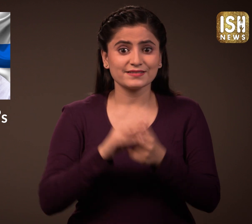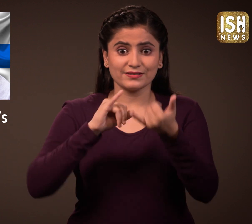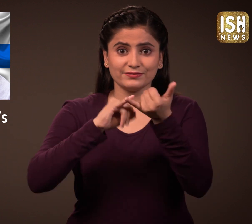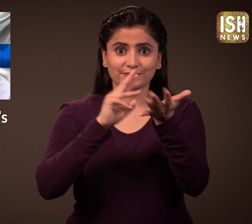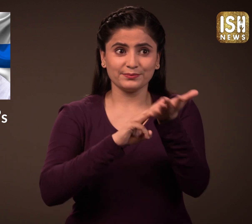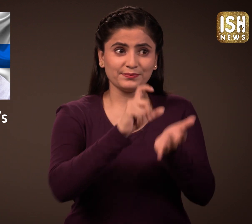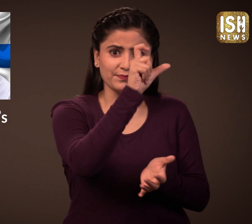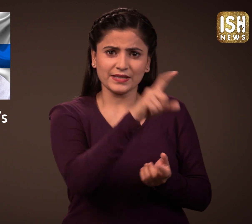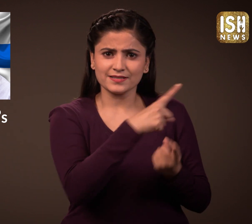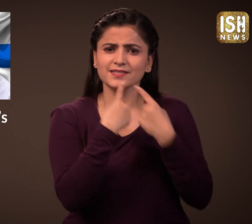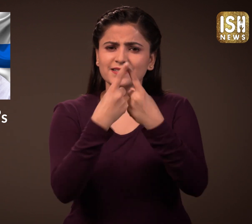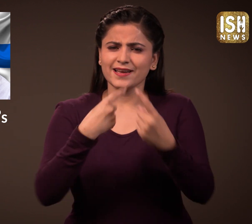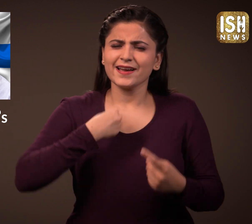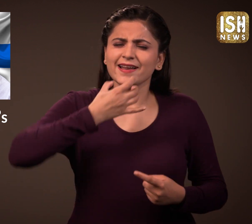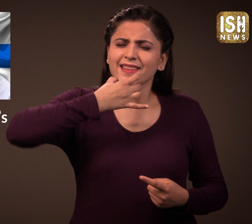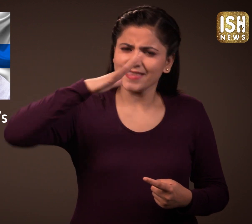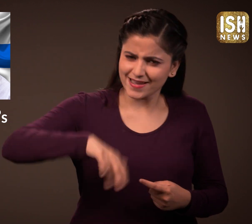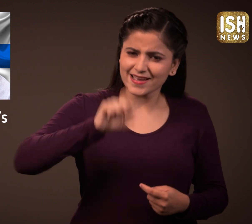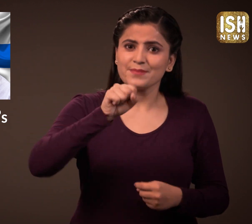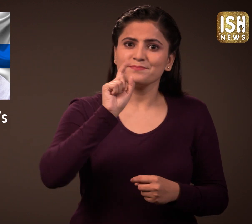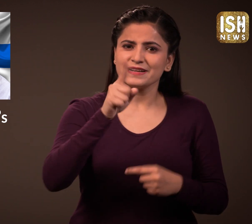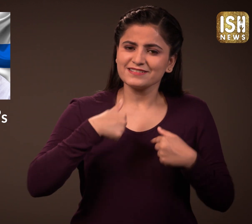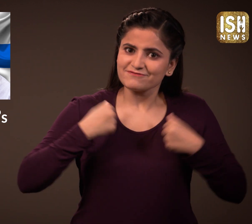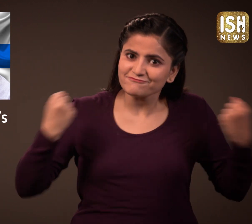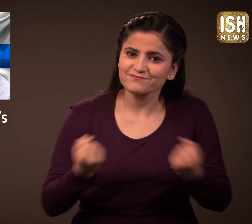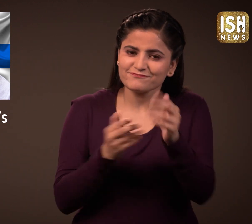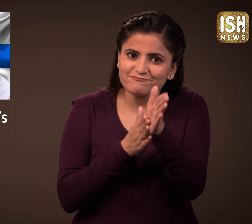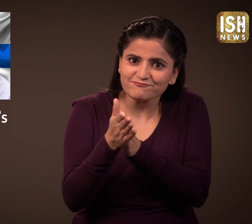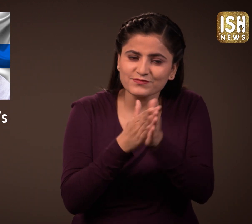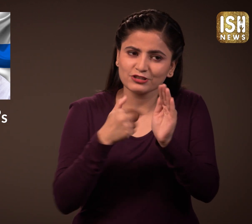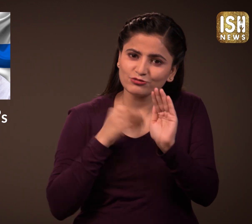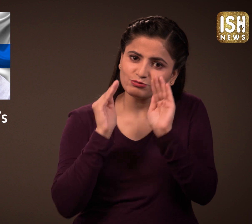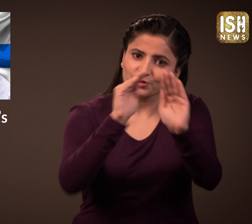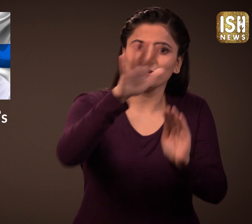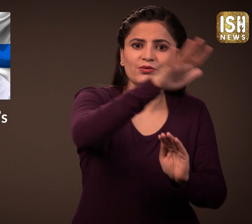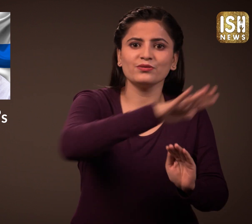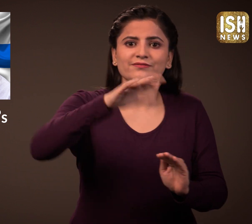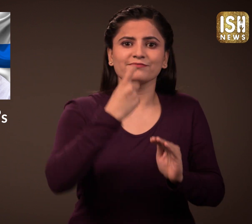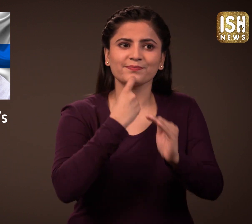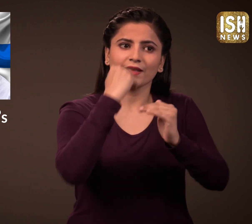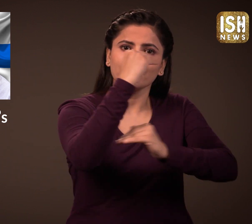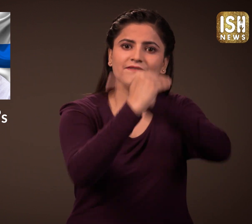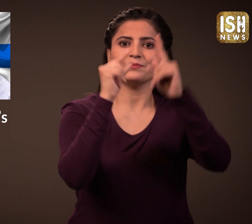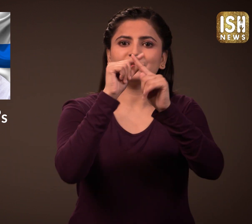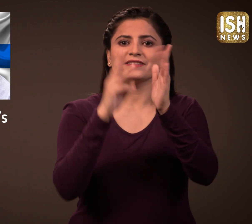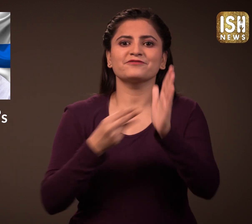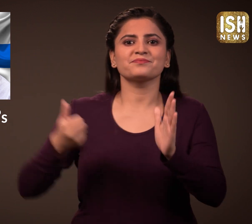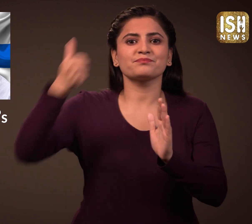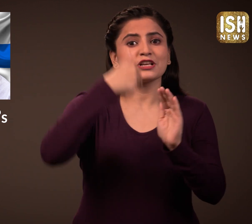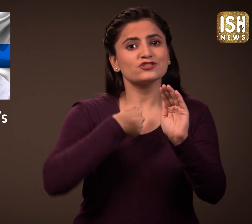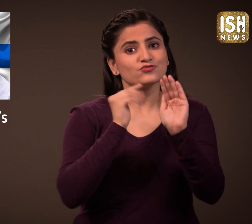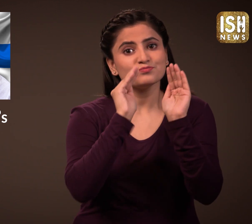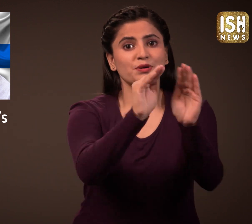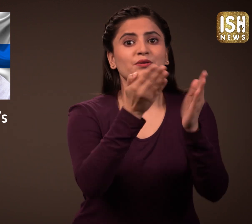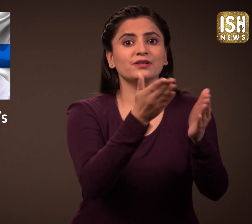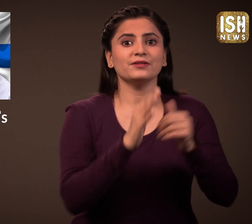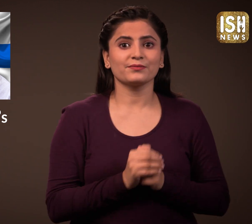Marin says that she is young but she is very motivated to work hard for the development of her country.